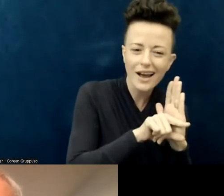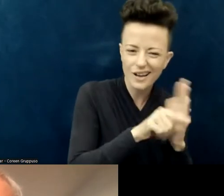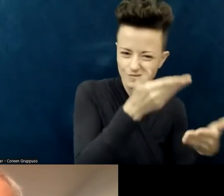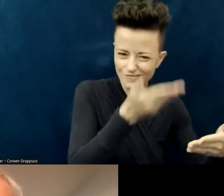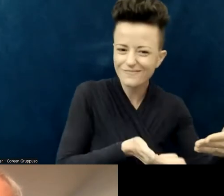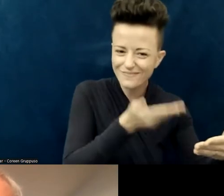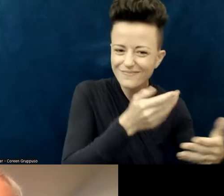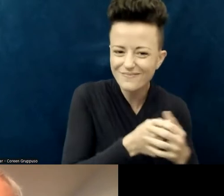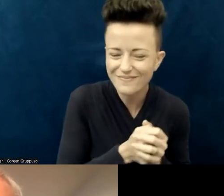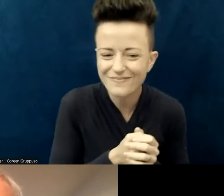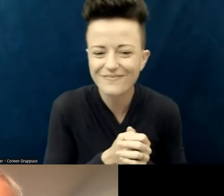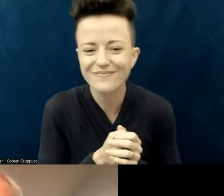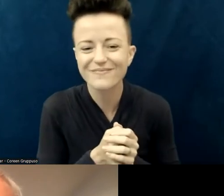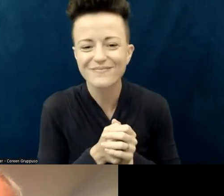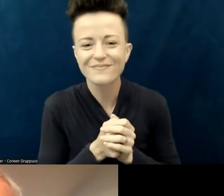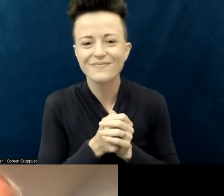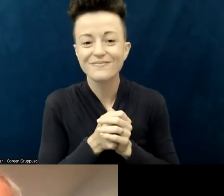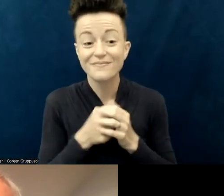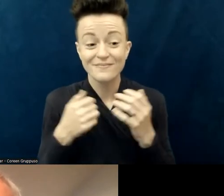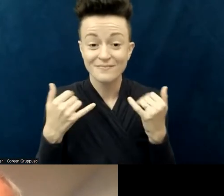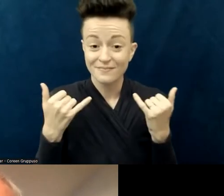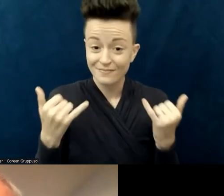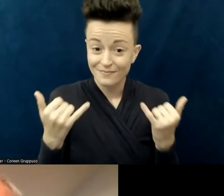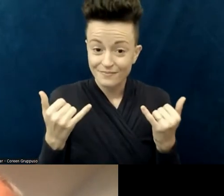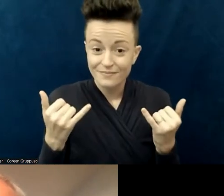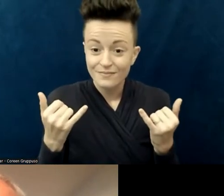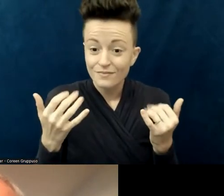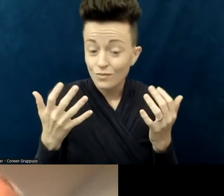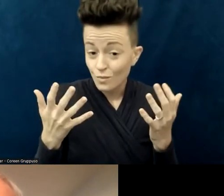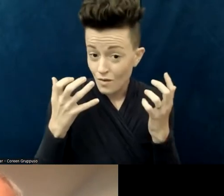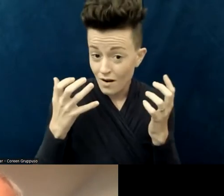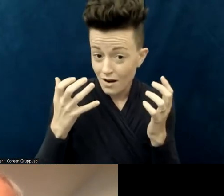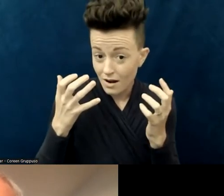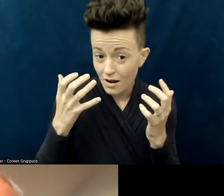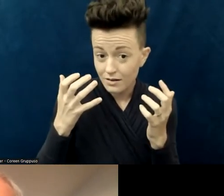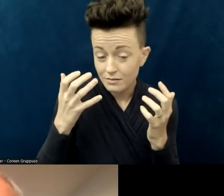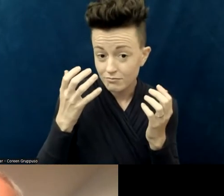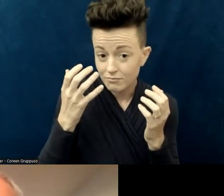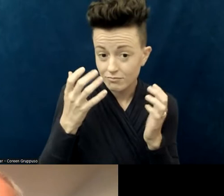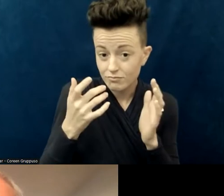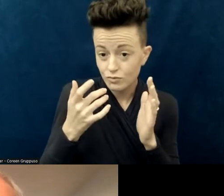I also want to acknowledge that we have a staff and a team of people